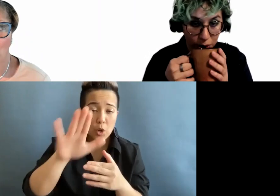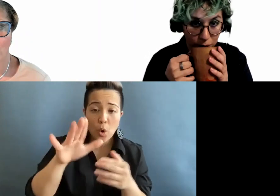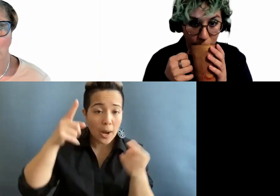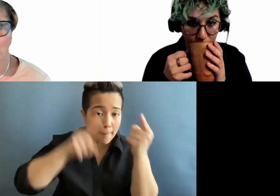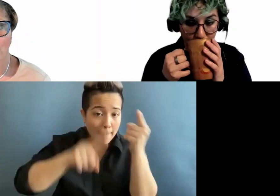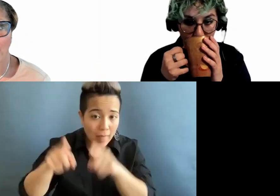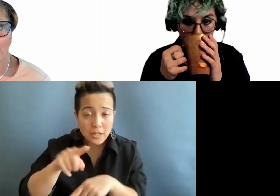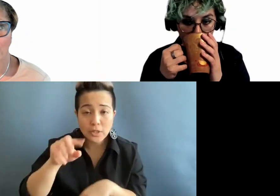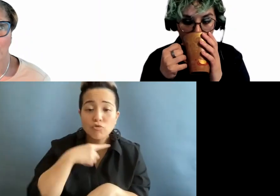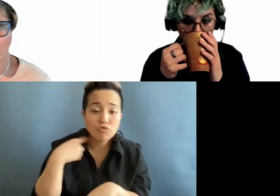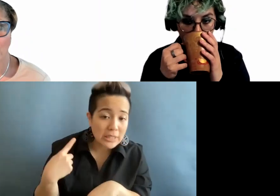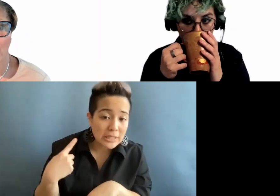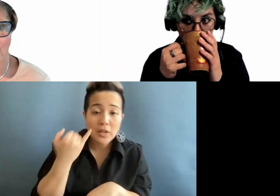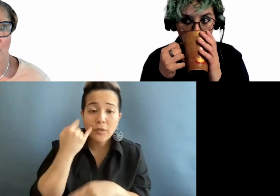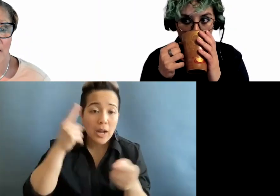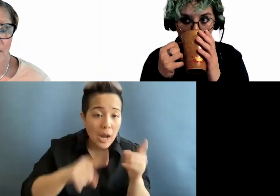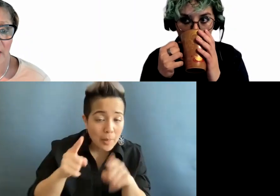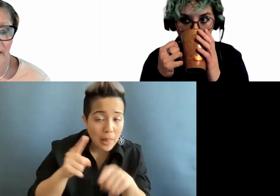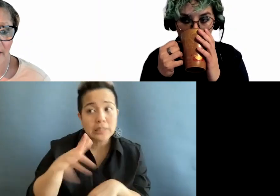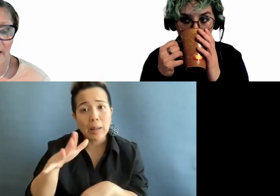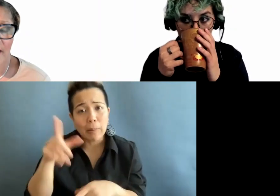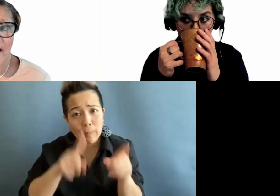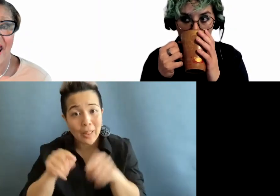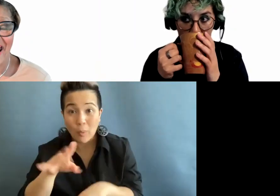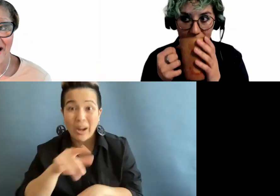whether you are compliant, semi-compliant, or non-compliant,